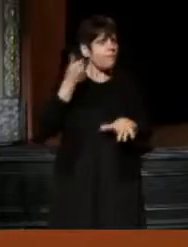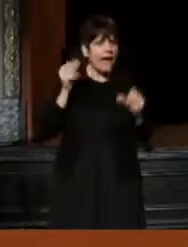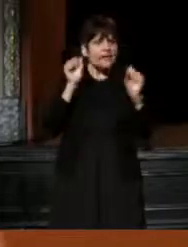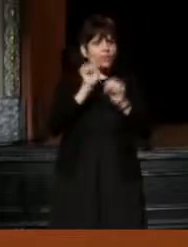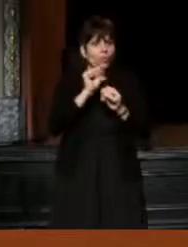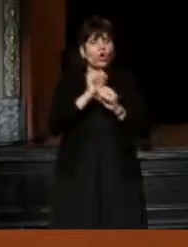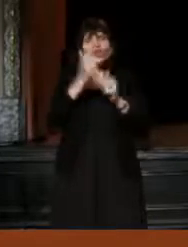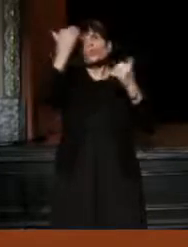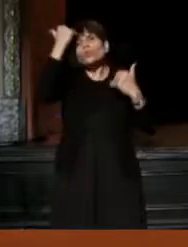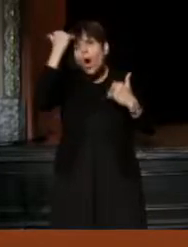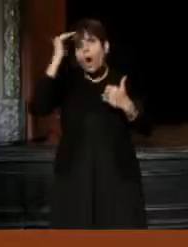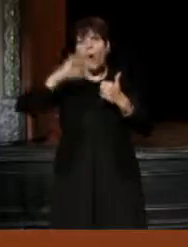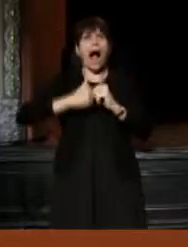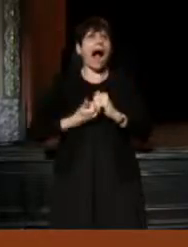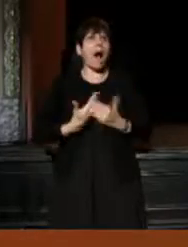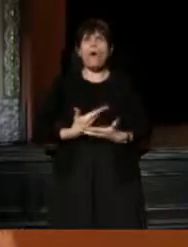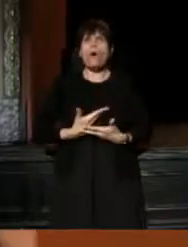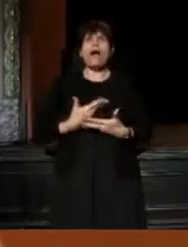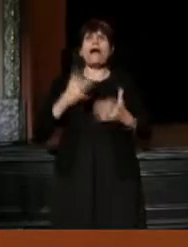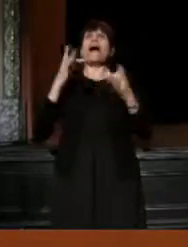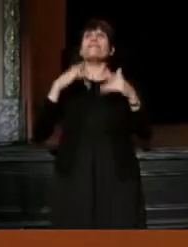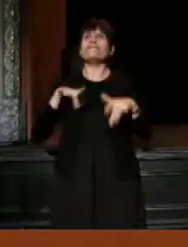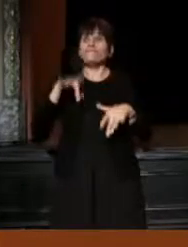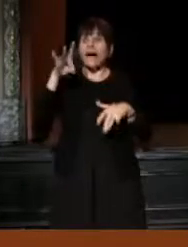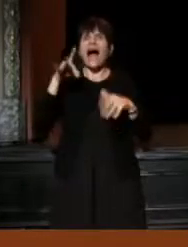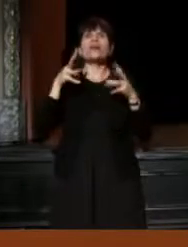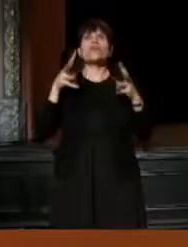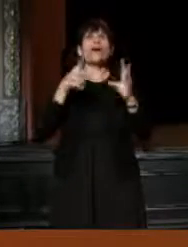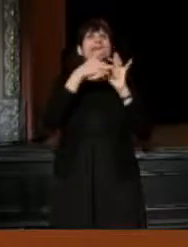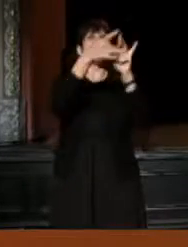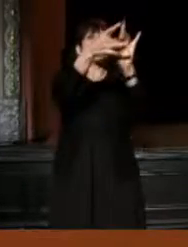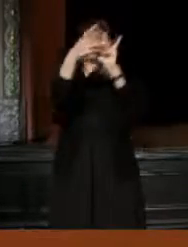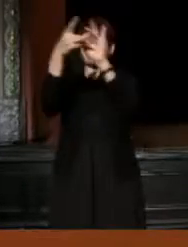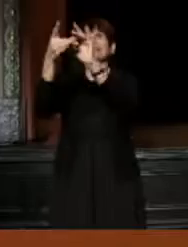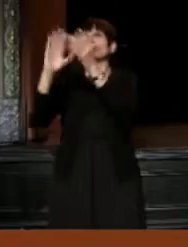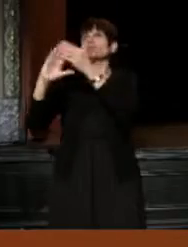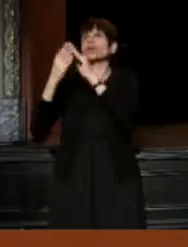you knew how and find a way to connect that to the community you were in.